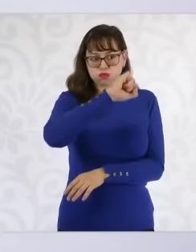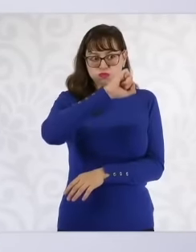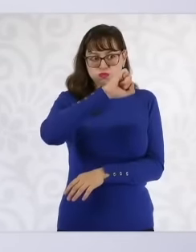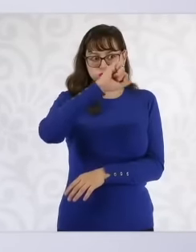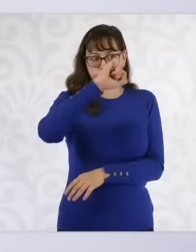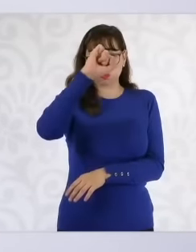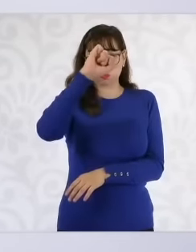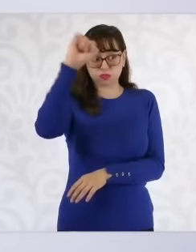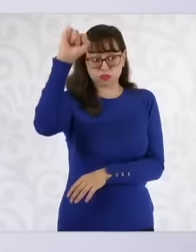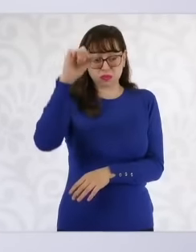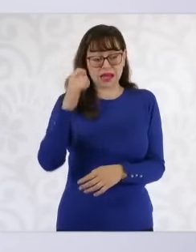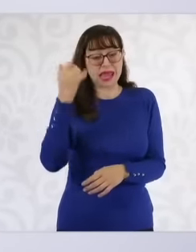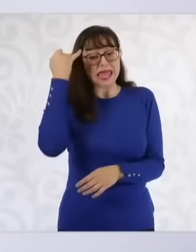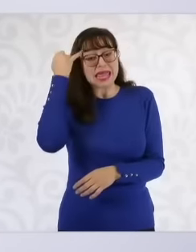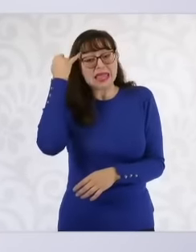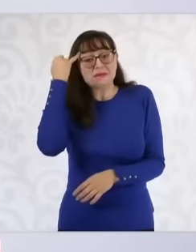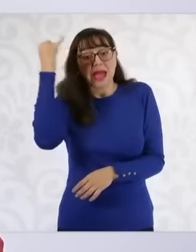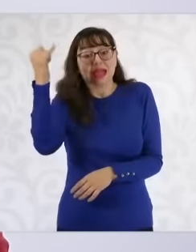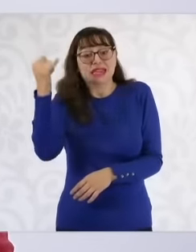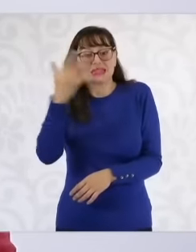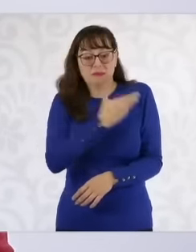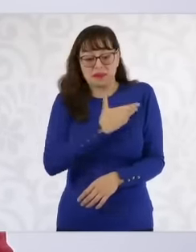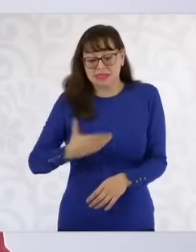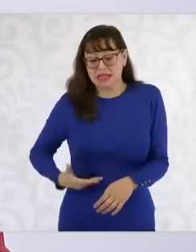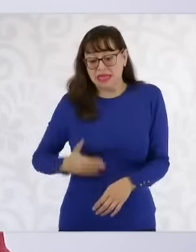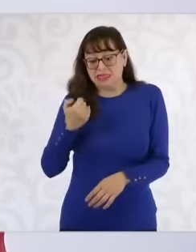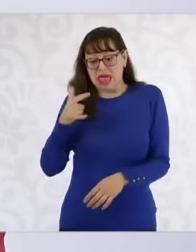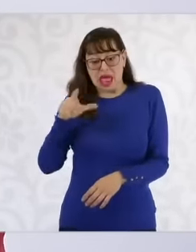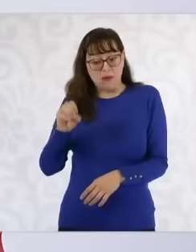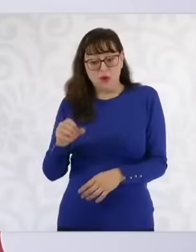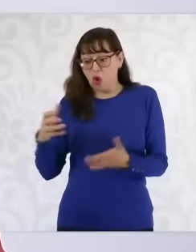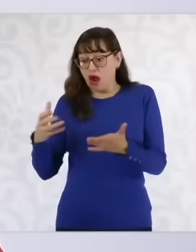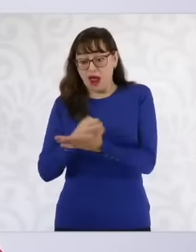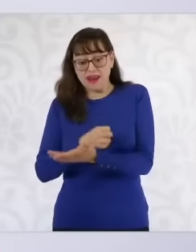President López Obrador had not arrived and the upward trend had continued,